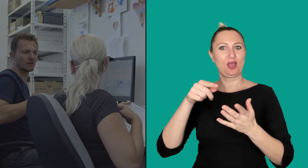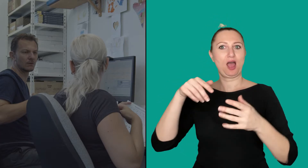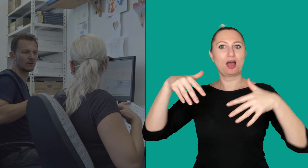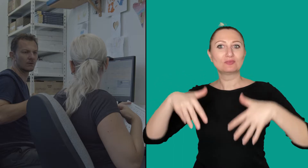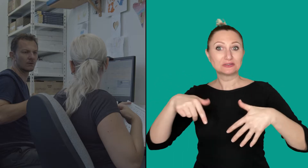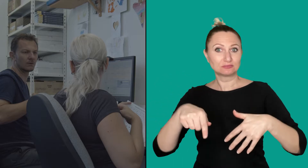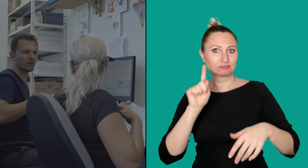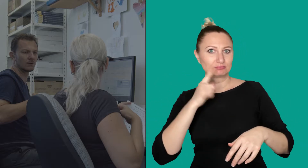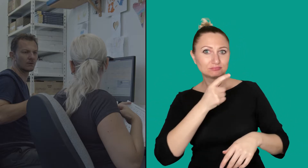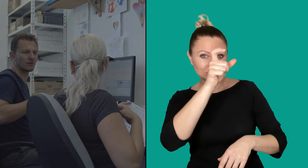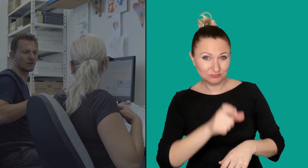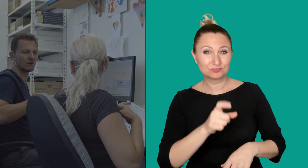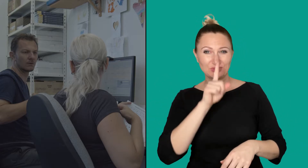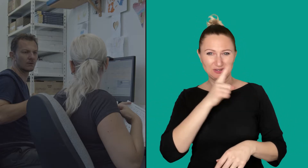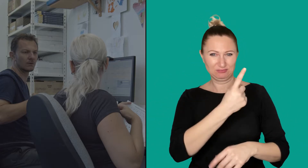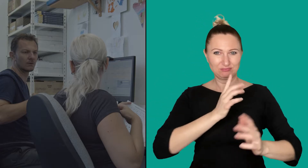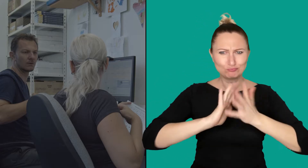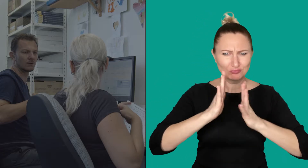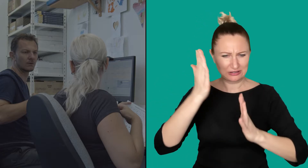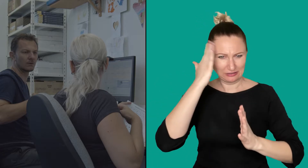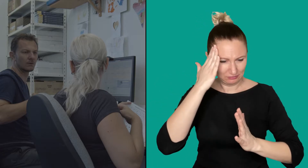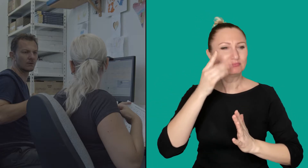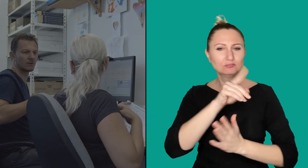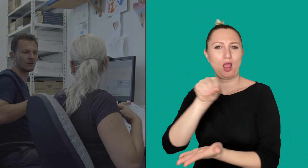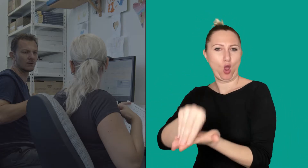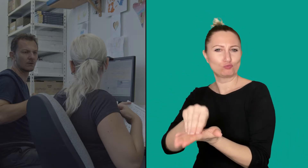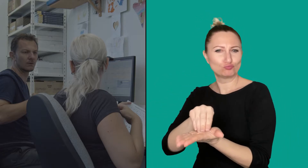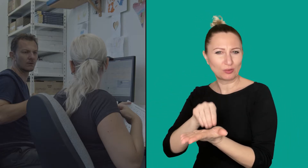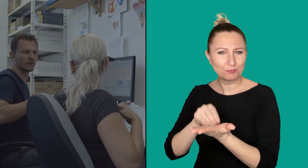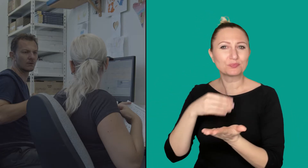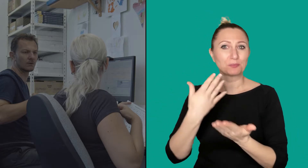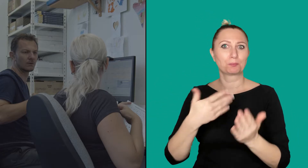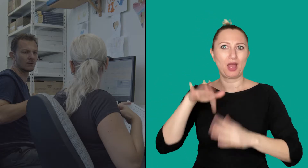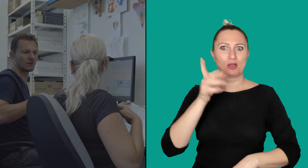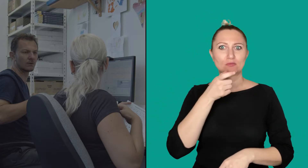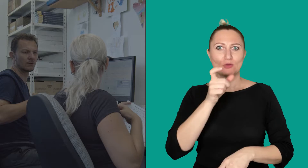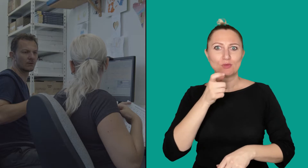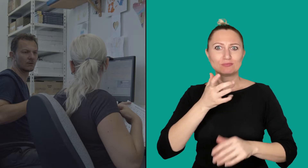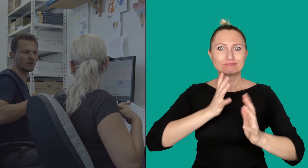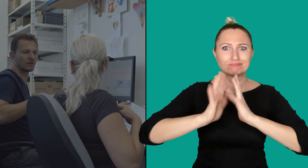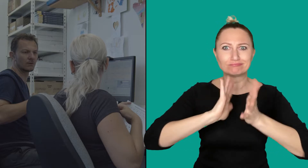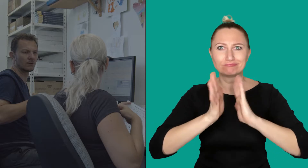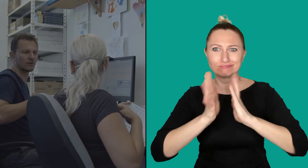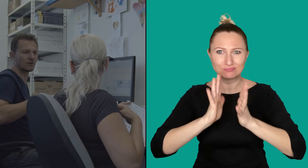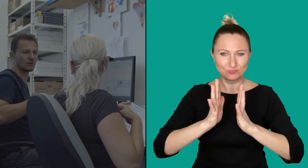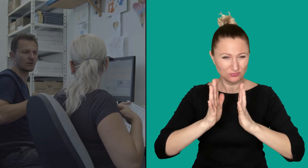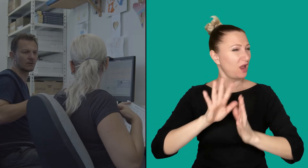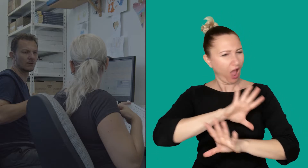in the presence of the deaf. When he knows the signs expressed he writes it down.